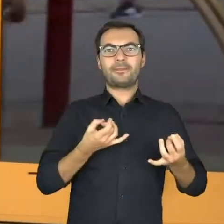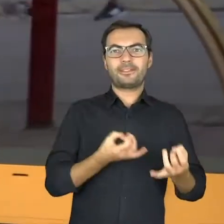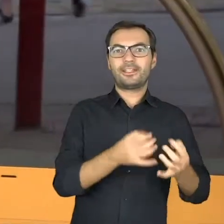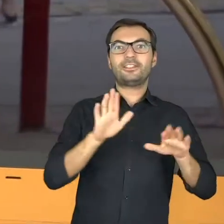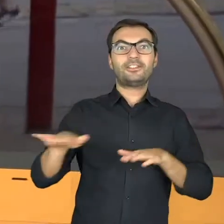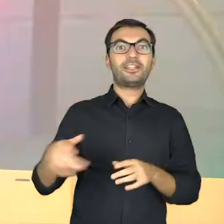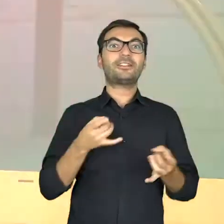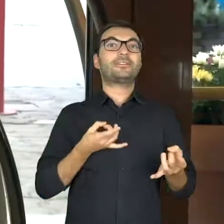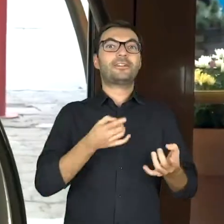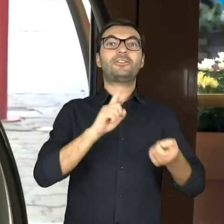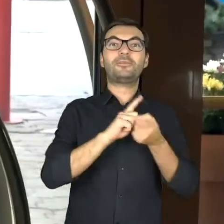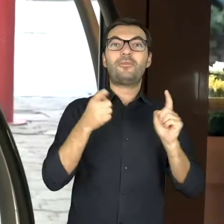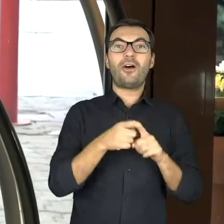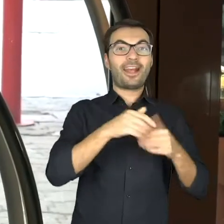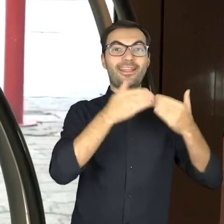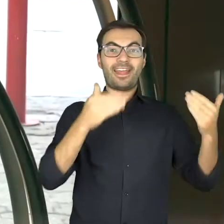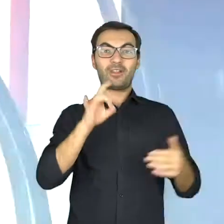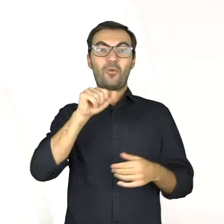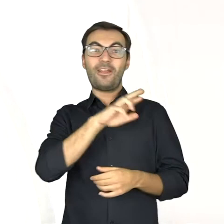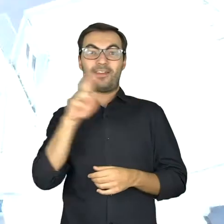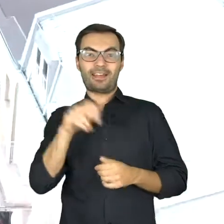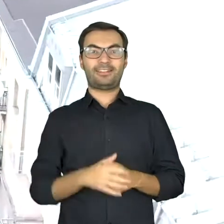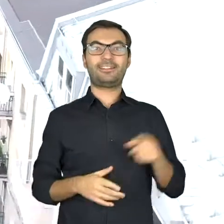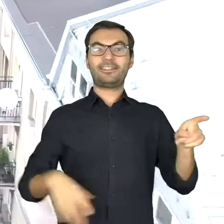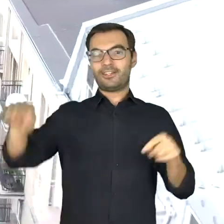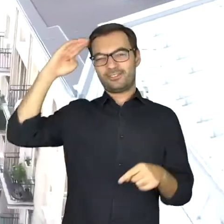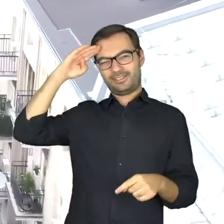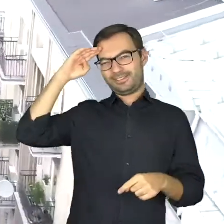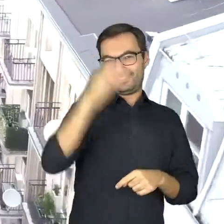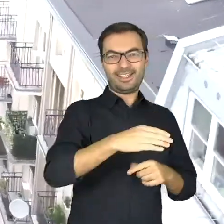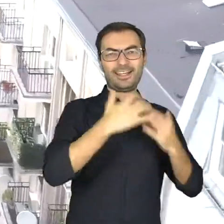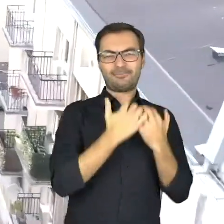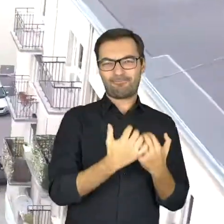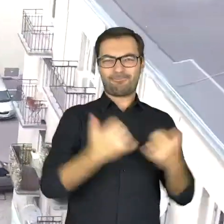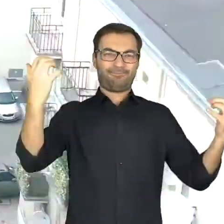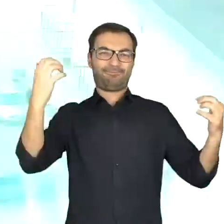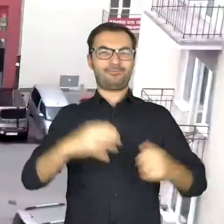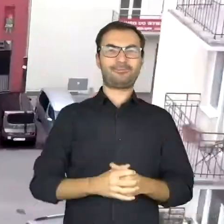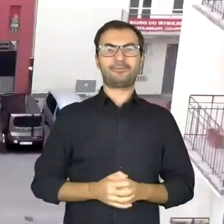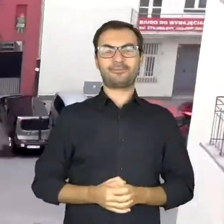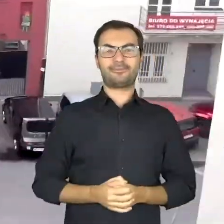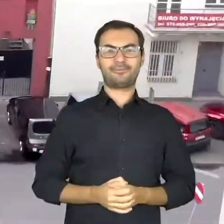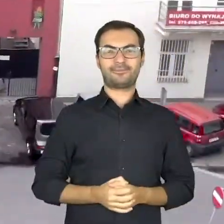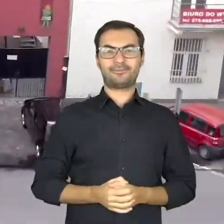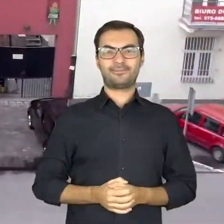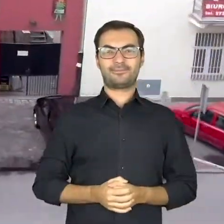Children are running To the meet Gulliver Where we are welcomed by lovely Colorful and well liked